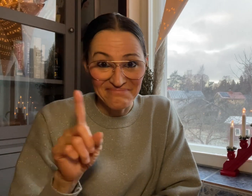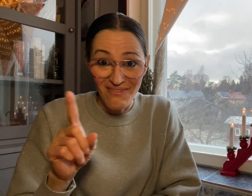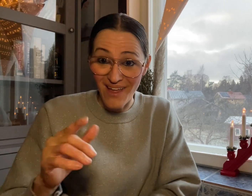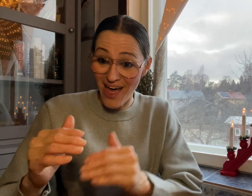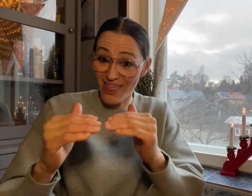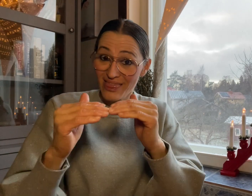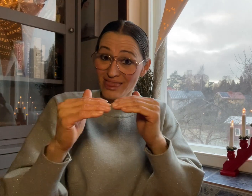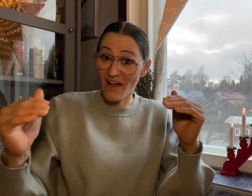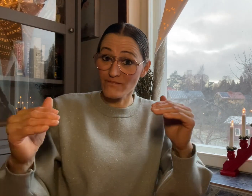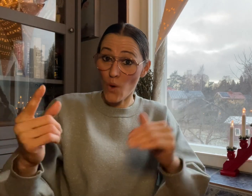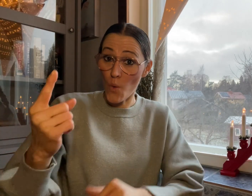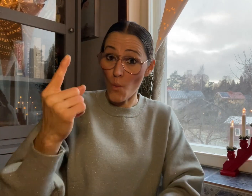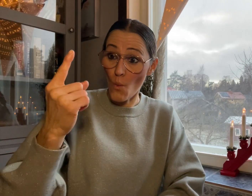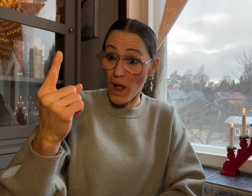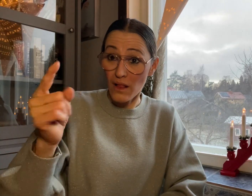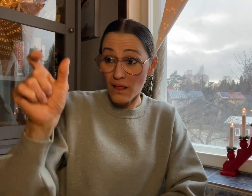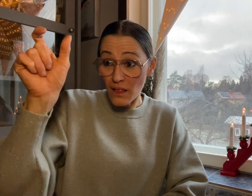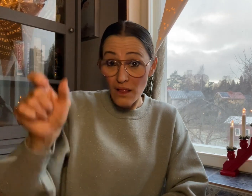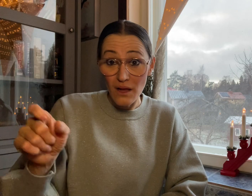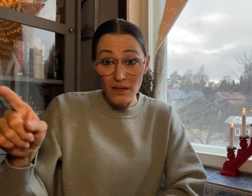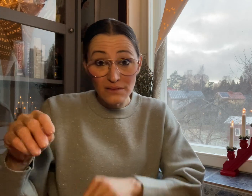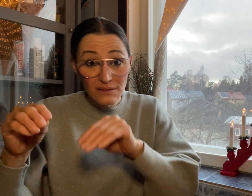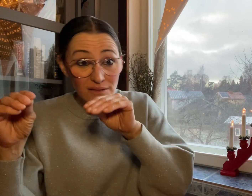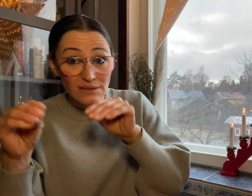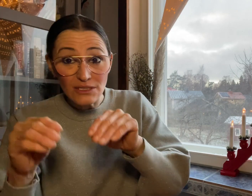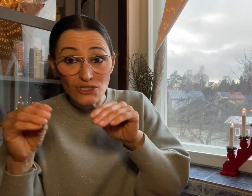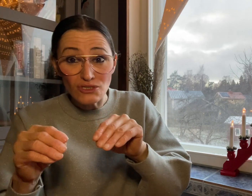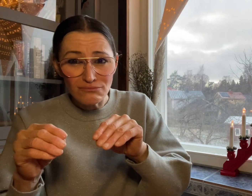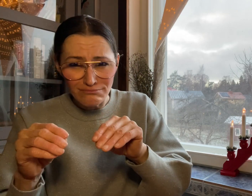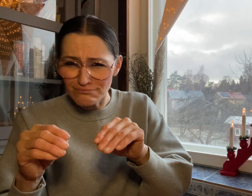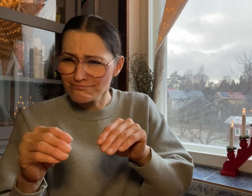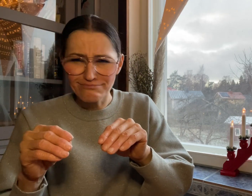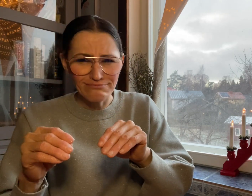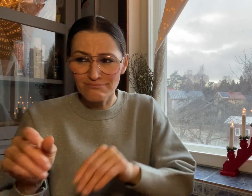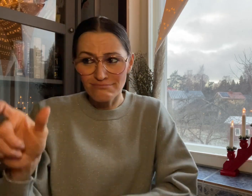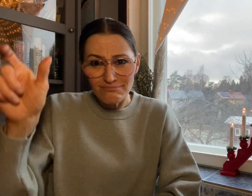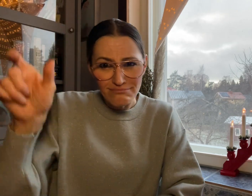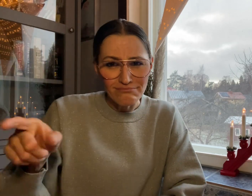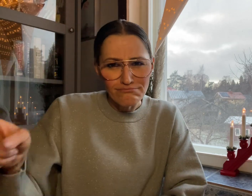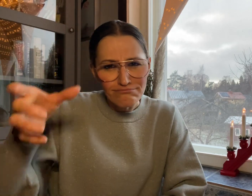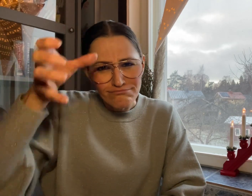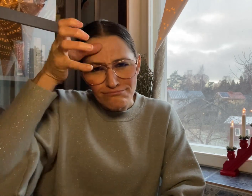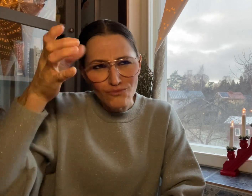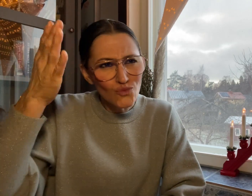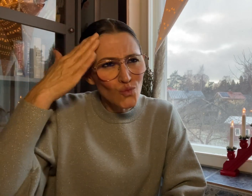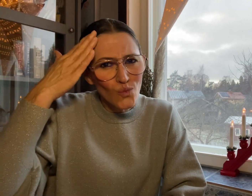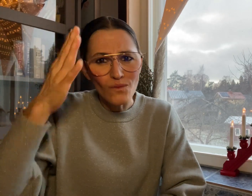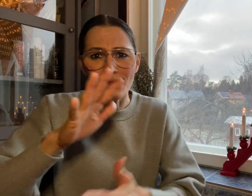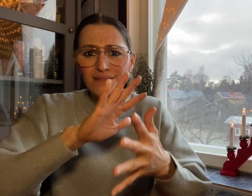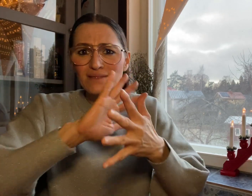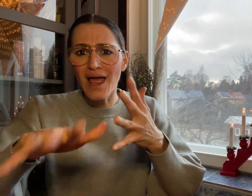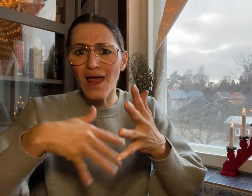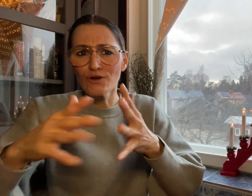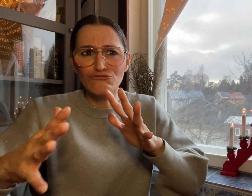not believe that Level 1 gives a person enough